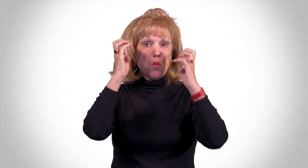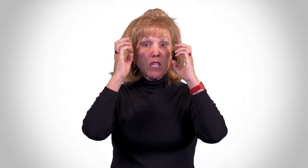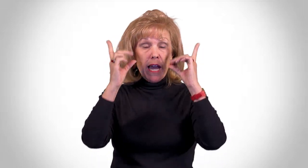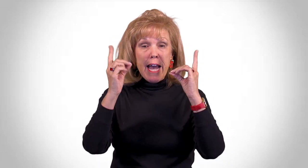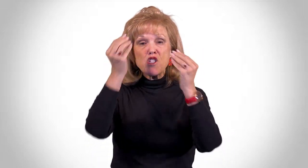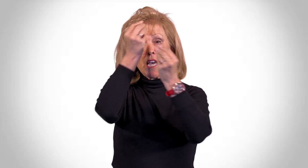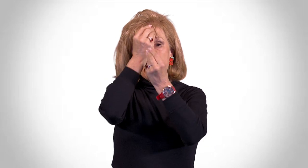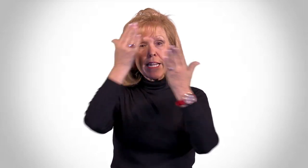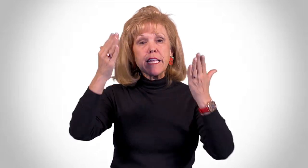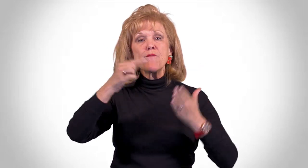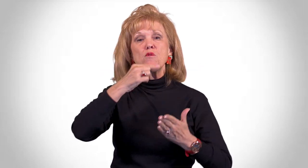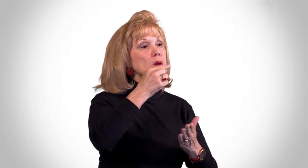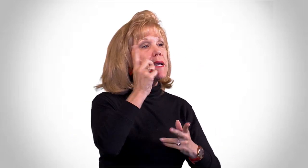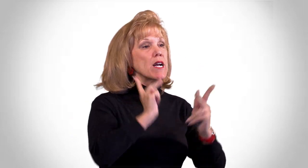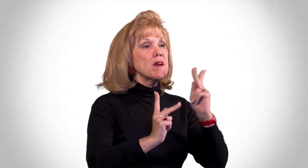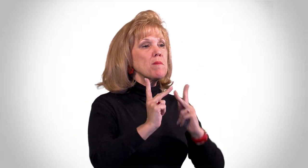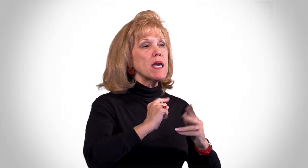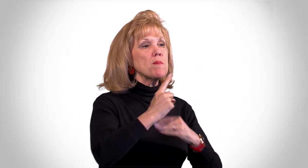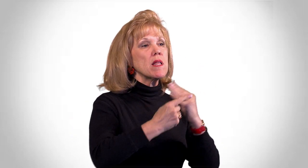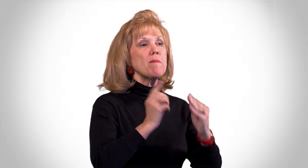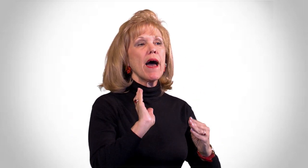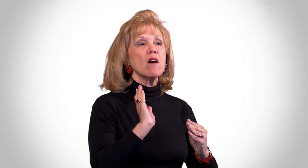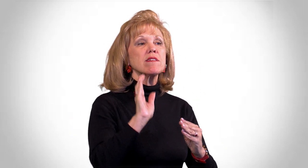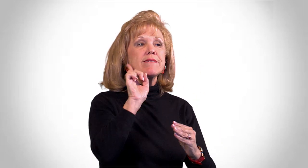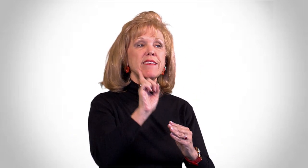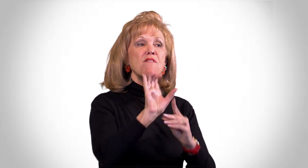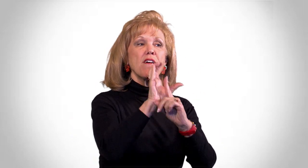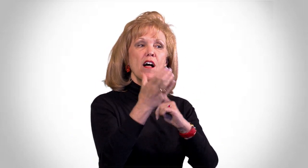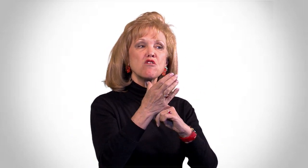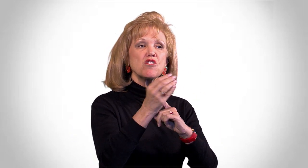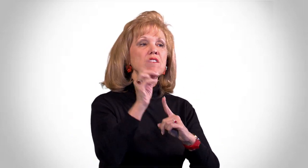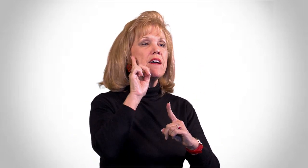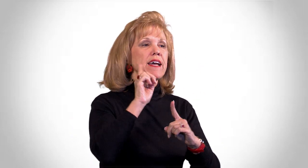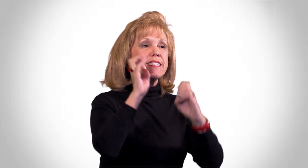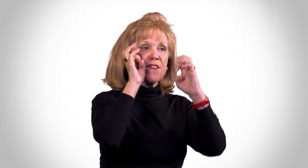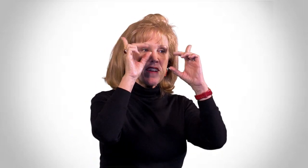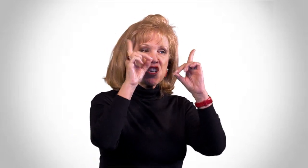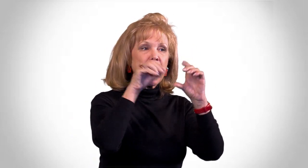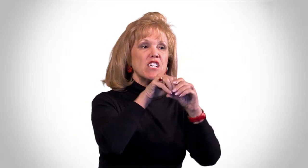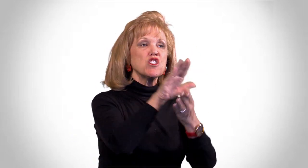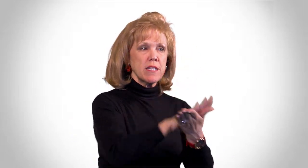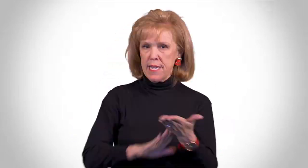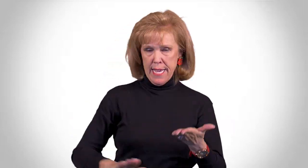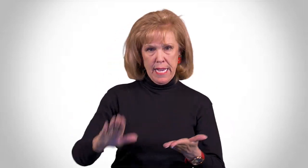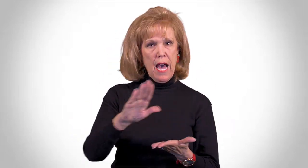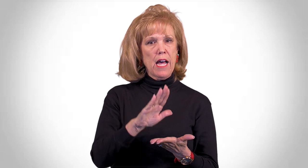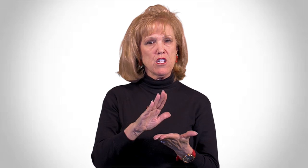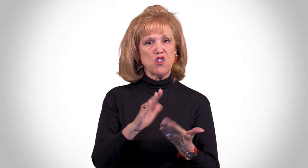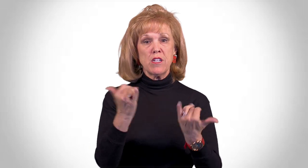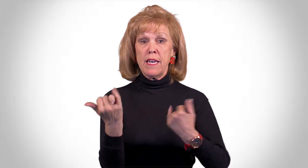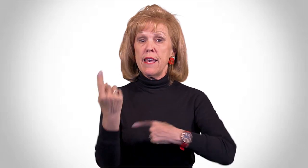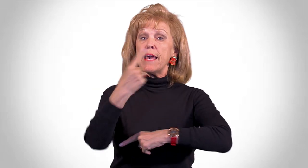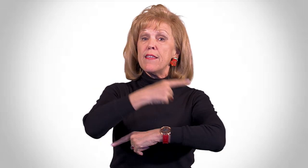We want to educate and inform hearing people about Deaf culture and Deaf Education in college.